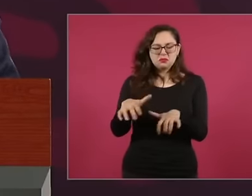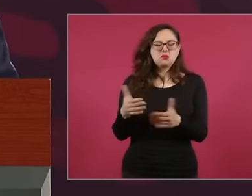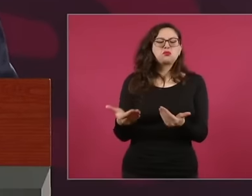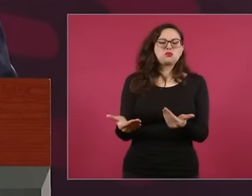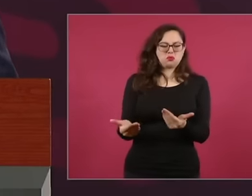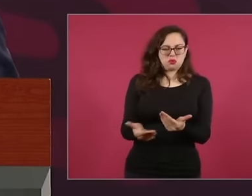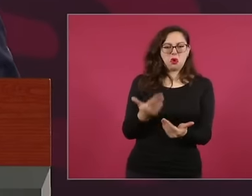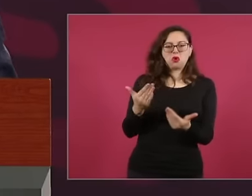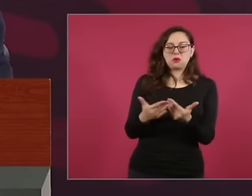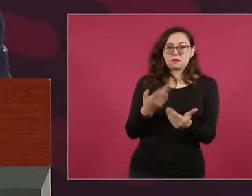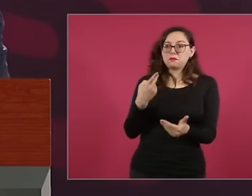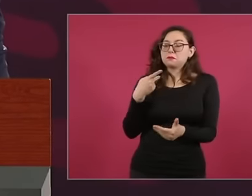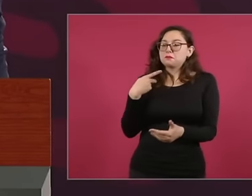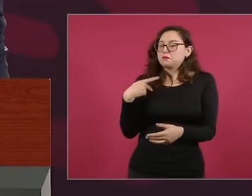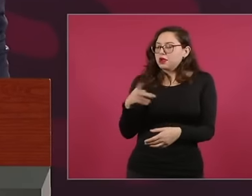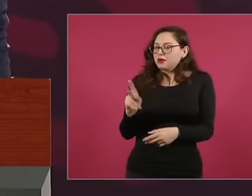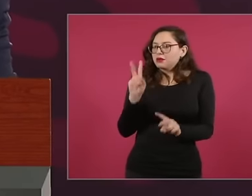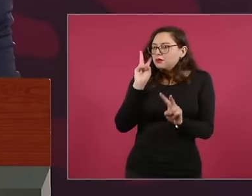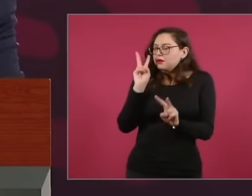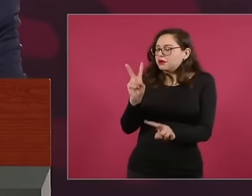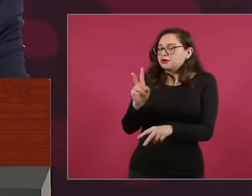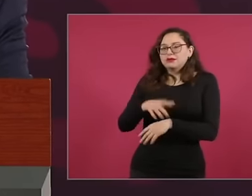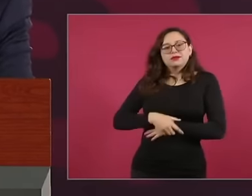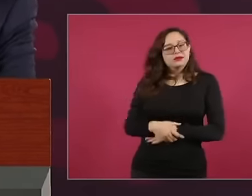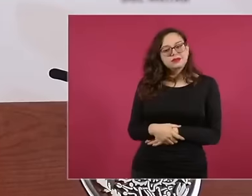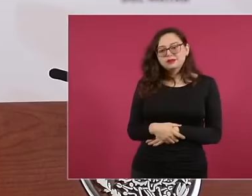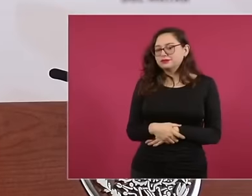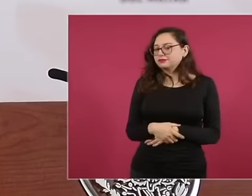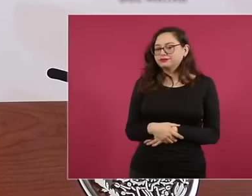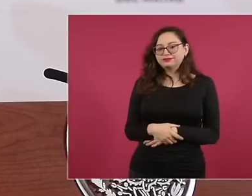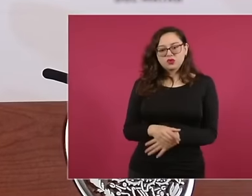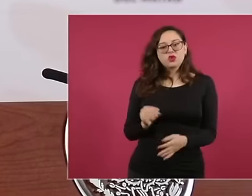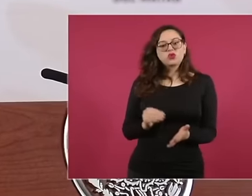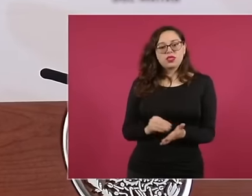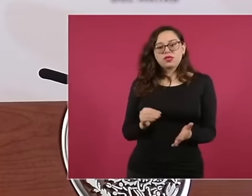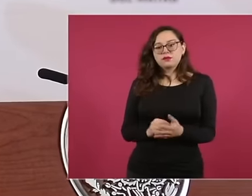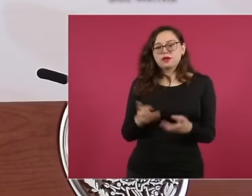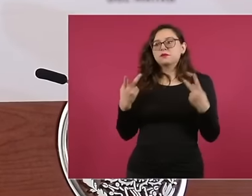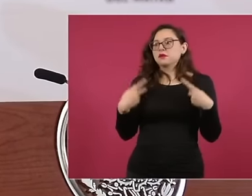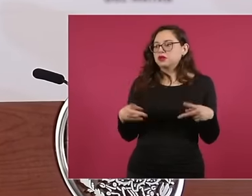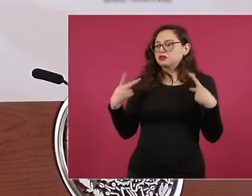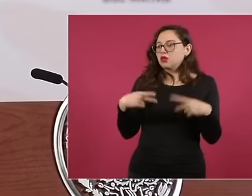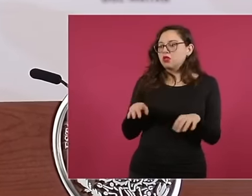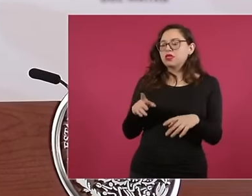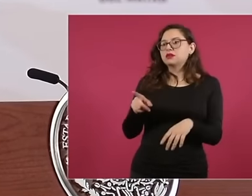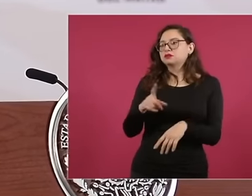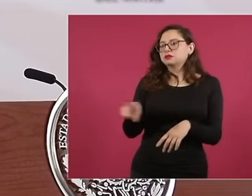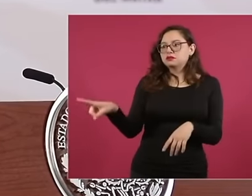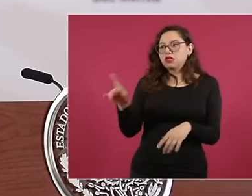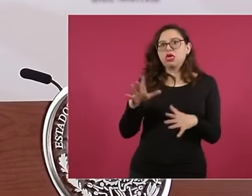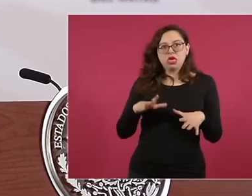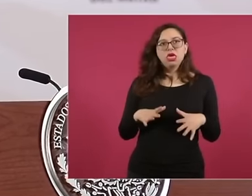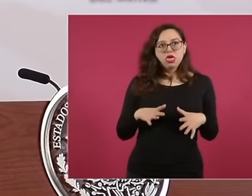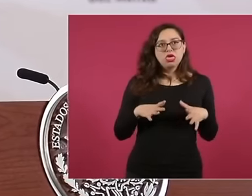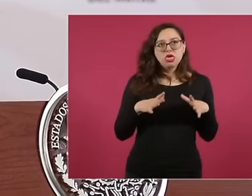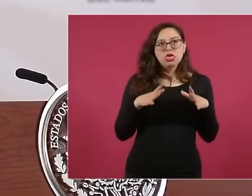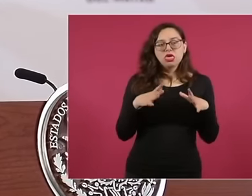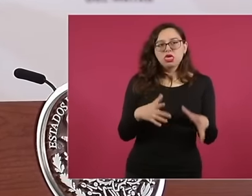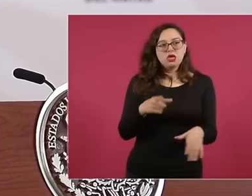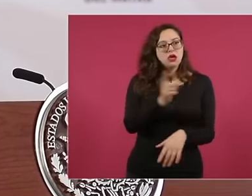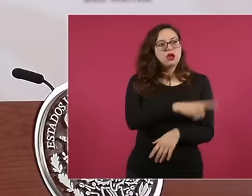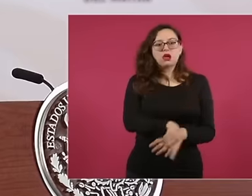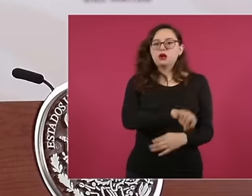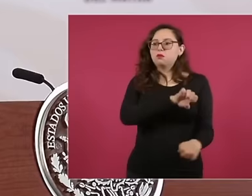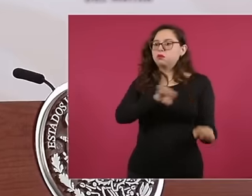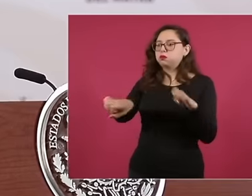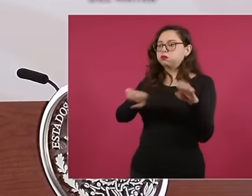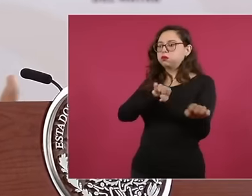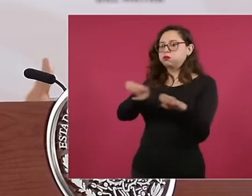I'm not seeing it. some attendees at the demonstration and they were not even